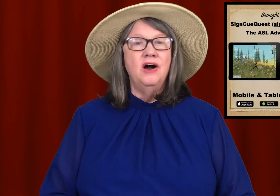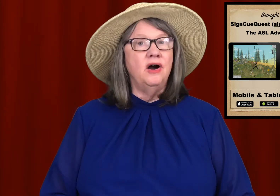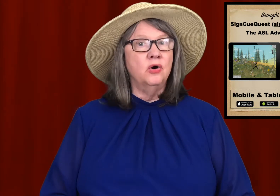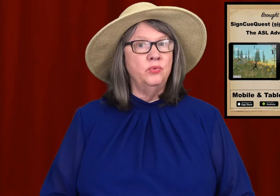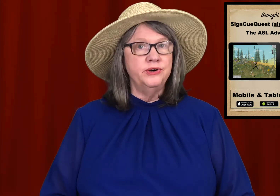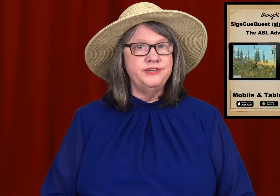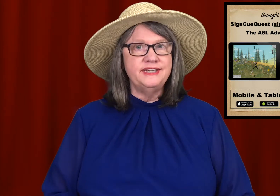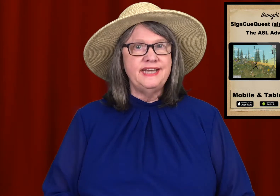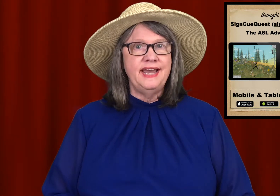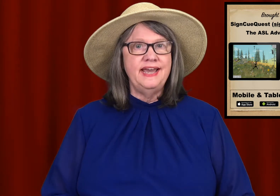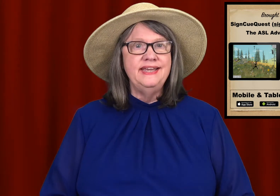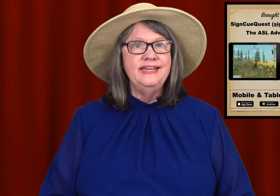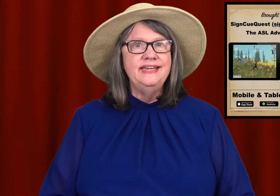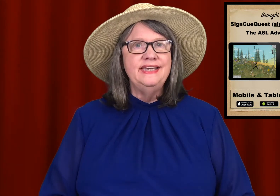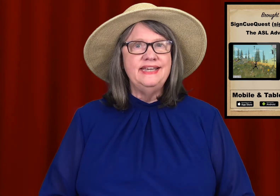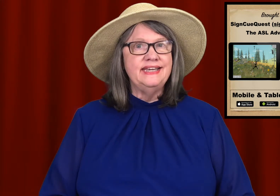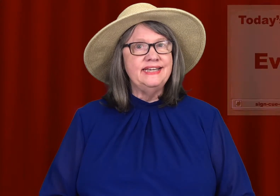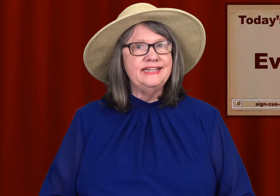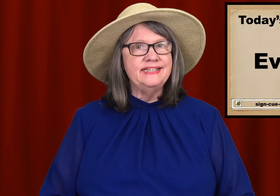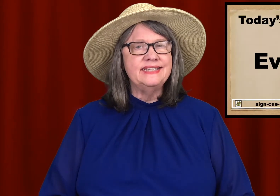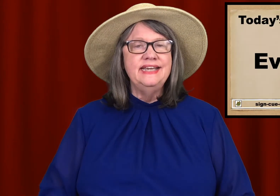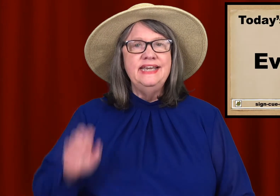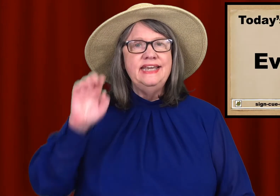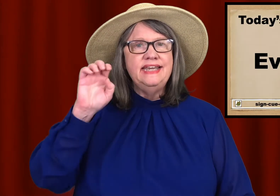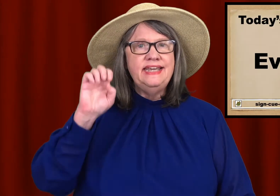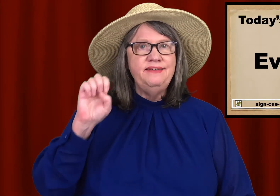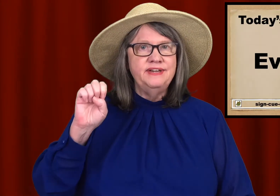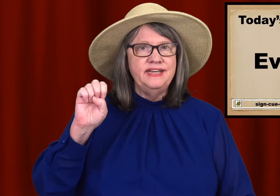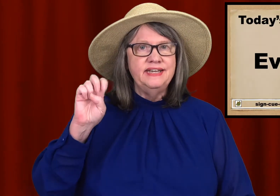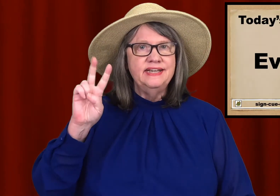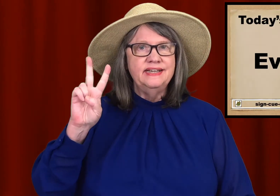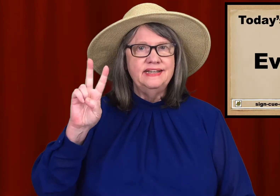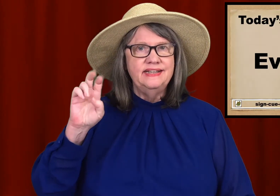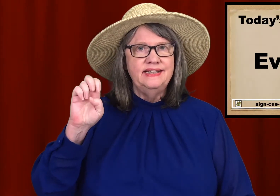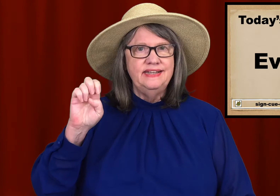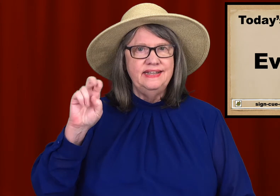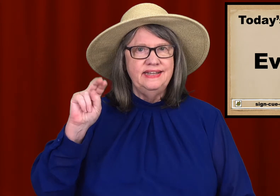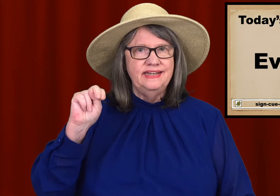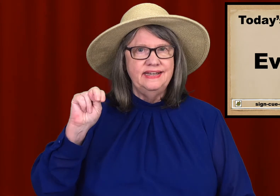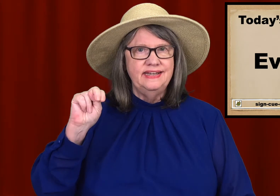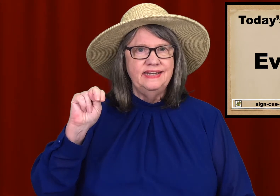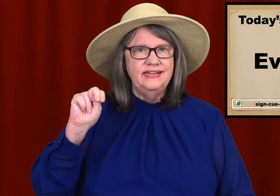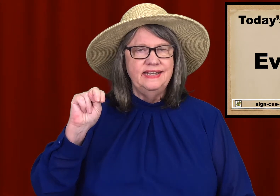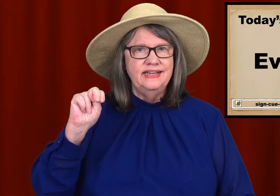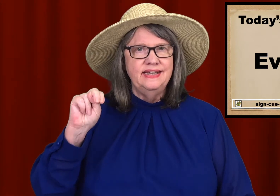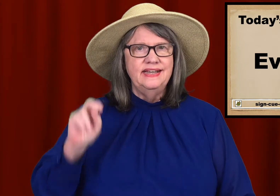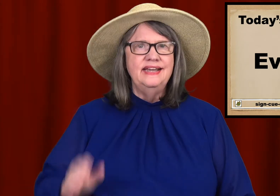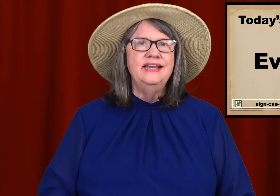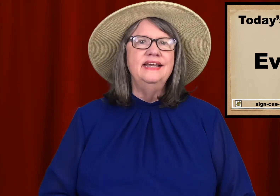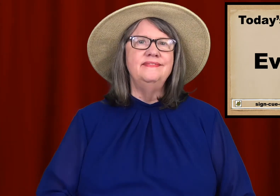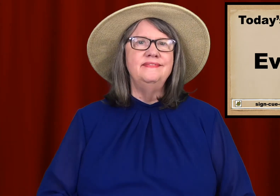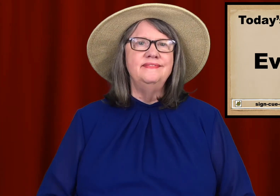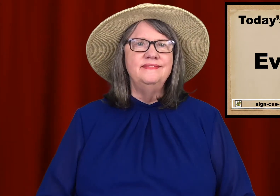Our word today is … EVEN.